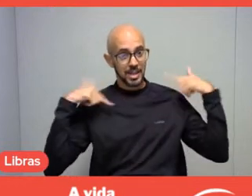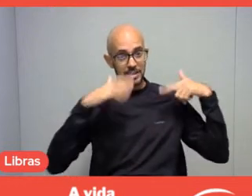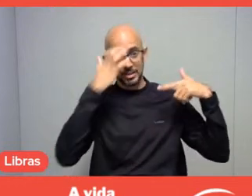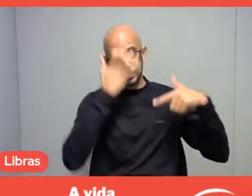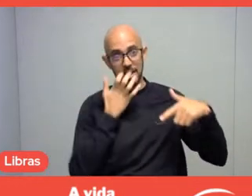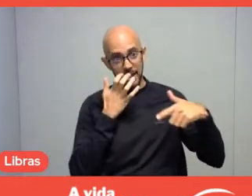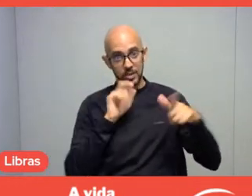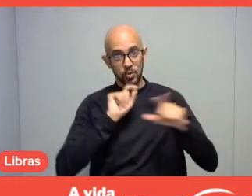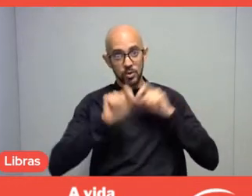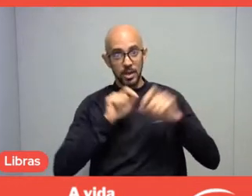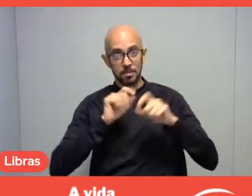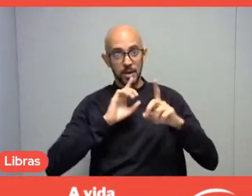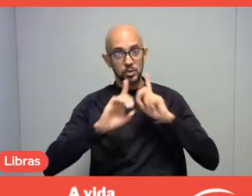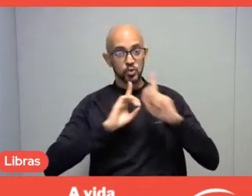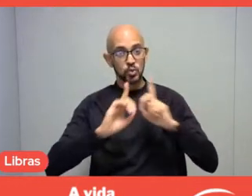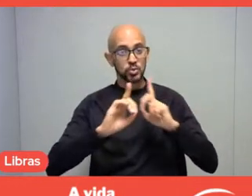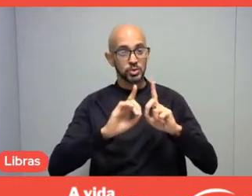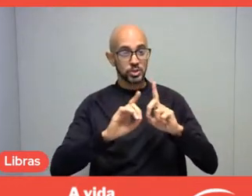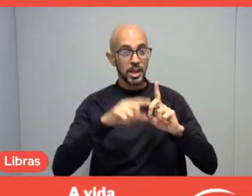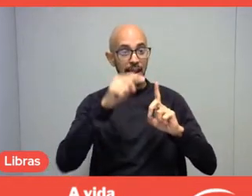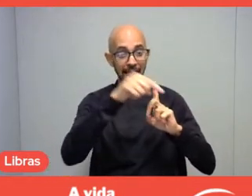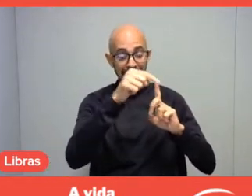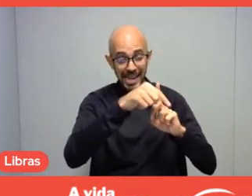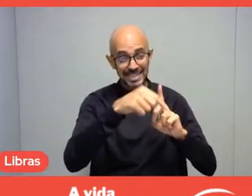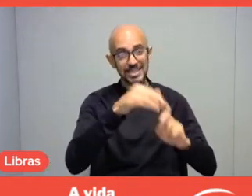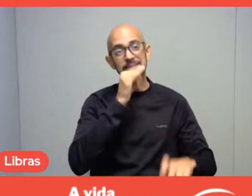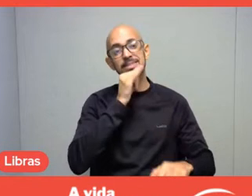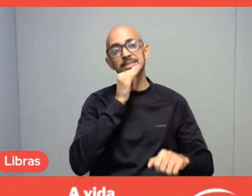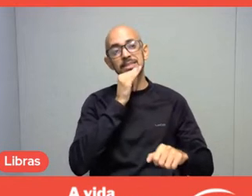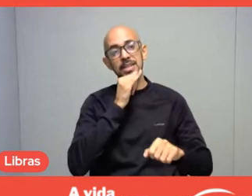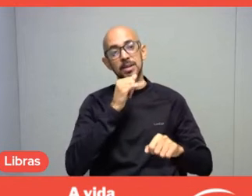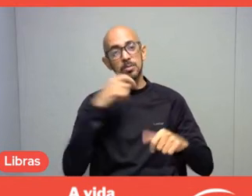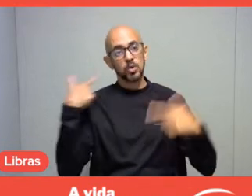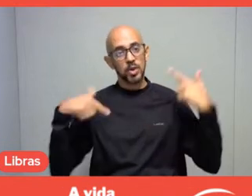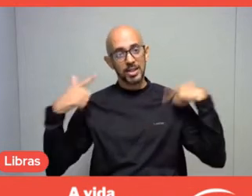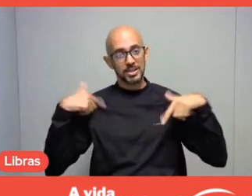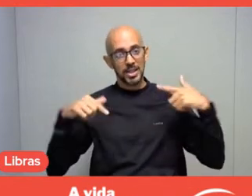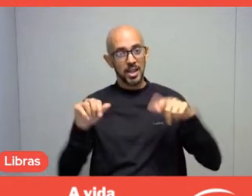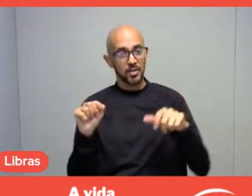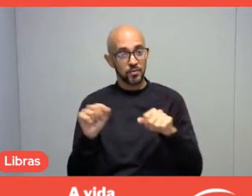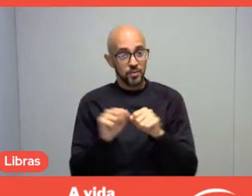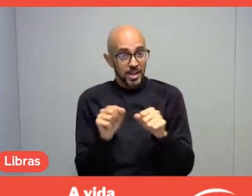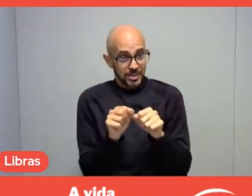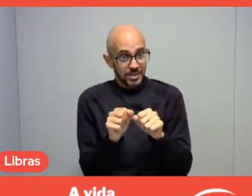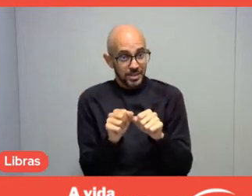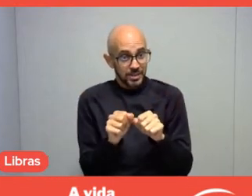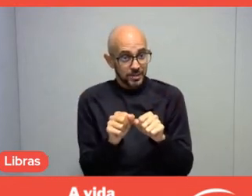precisely these examples in which leisure is present in the daily lives of these people